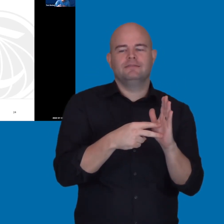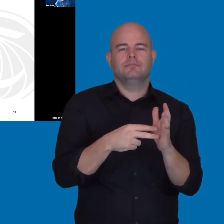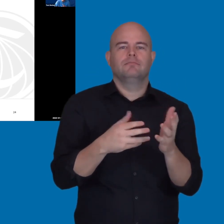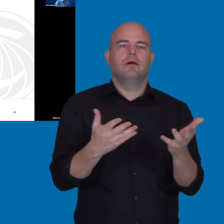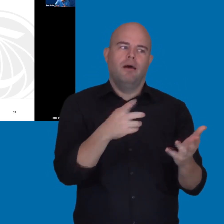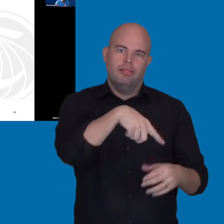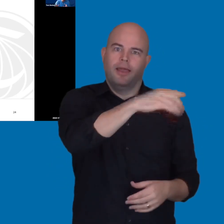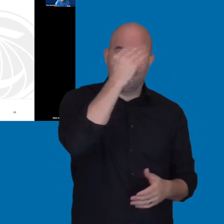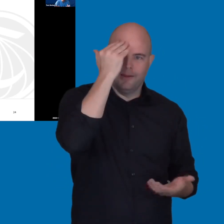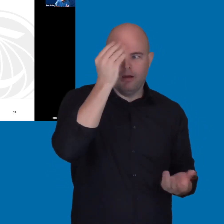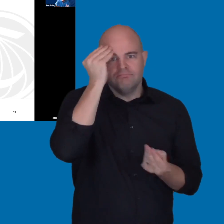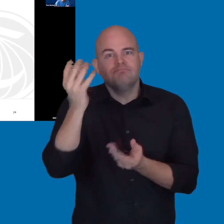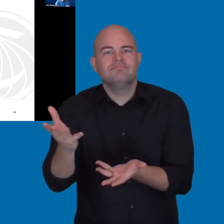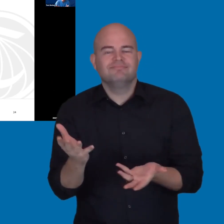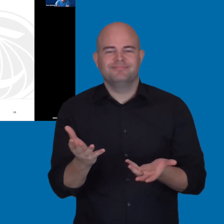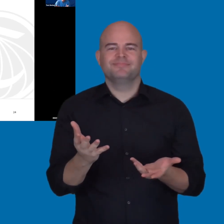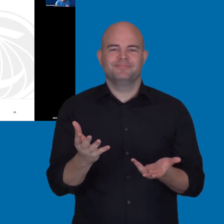And then, once you have that plan,